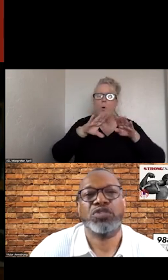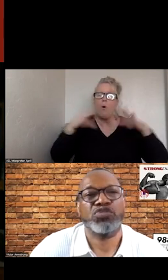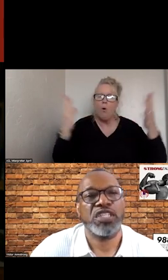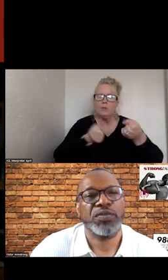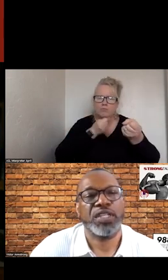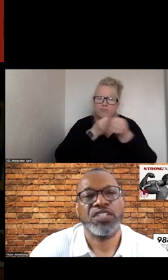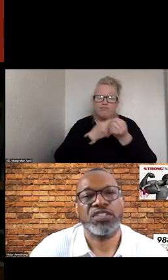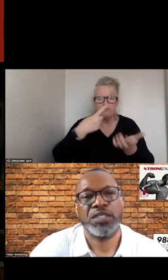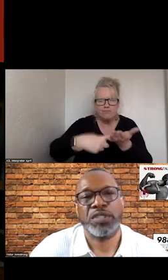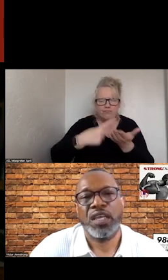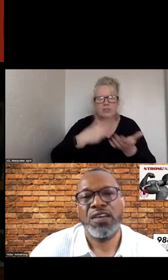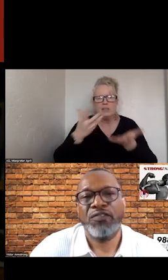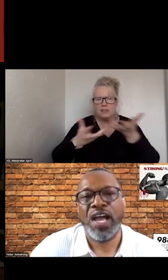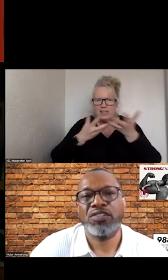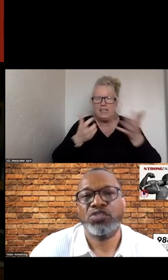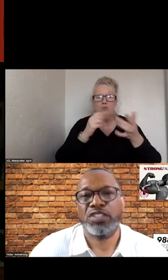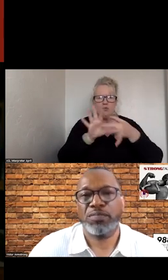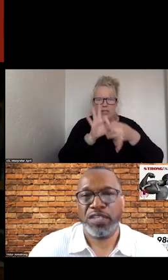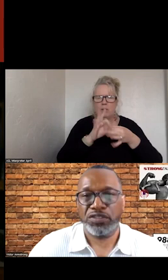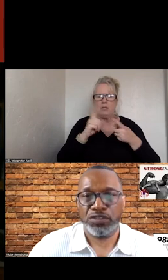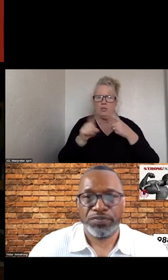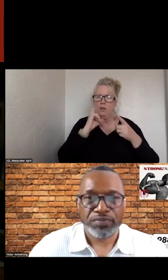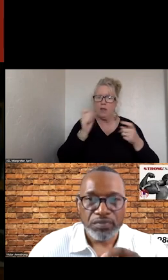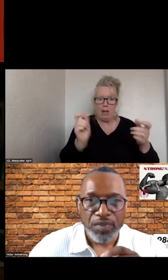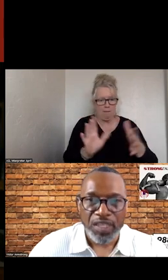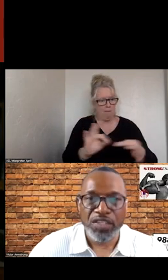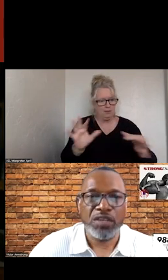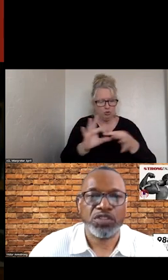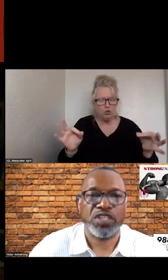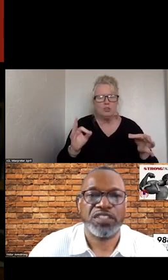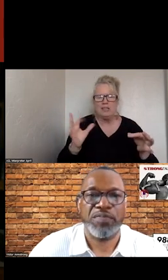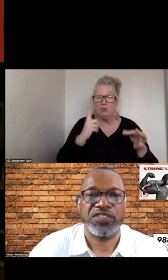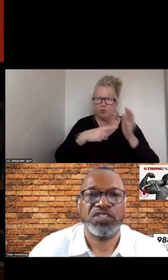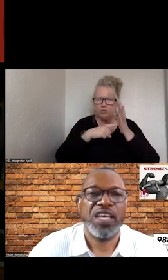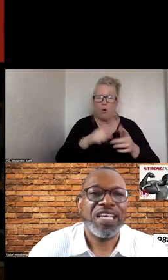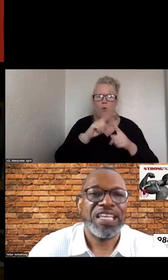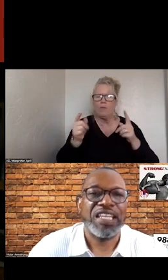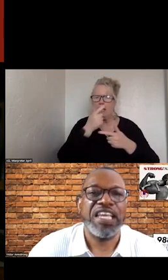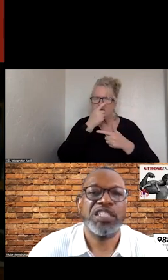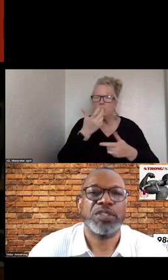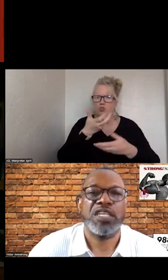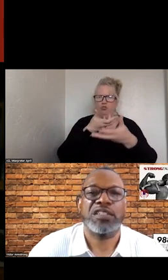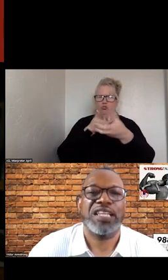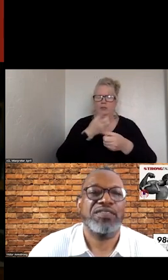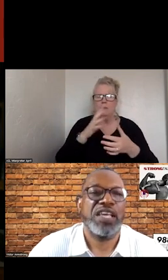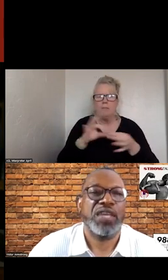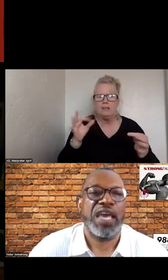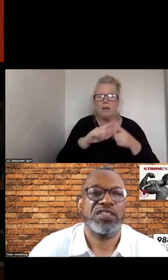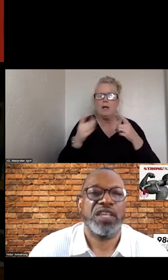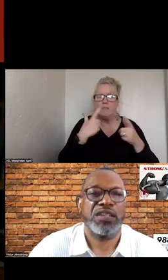AND TRUSTED RELATIONSHIPS AND MESSENGERS CAN LEAD TO LIFE SAVING ACTION.